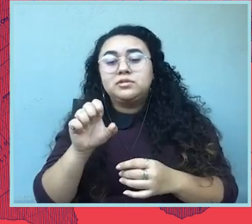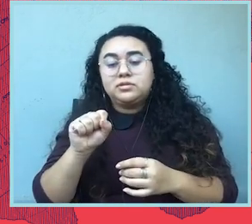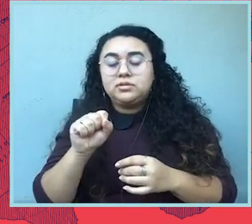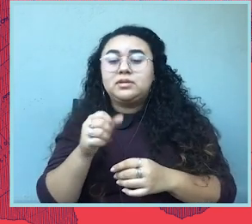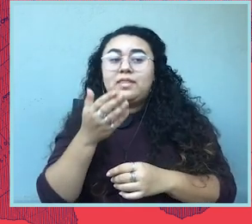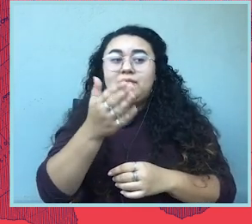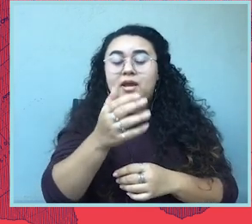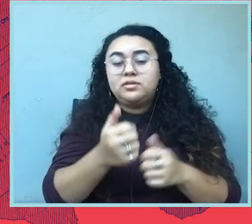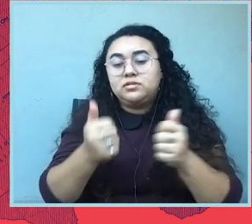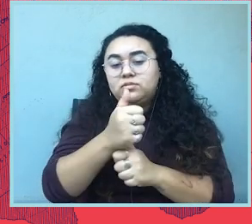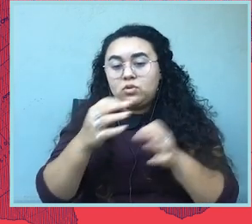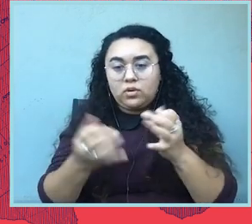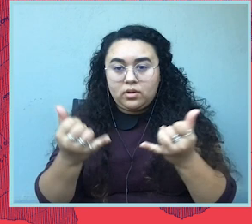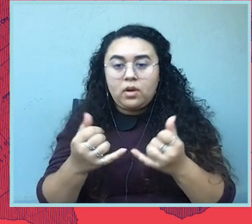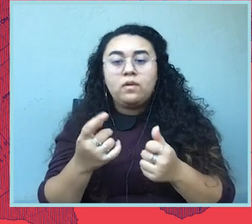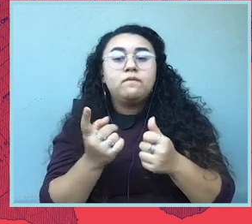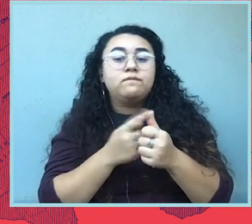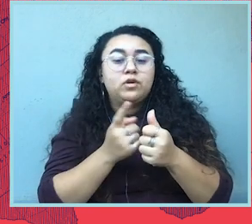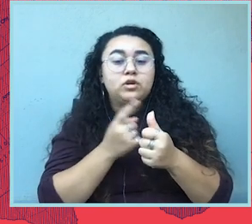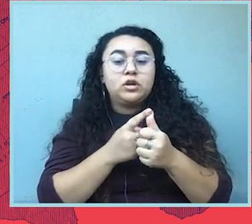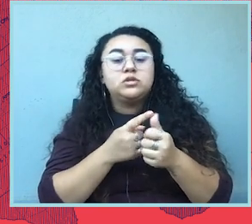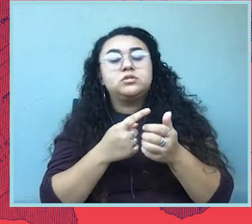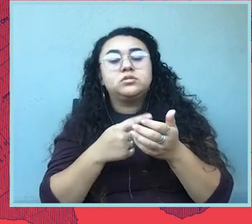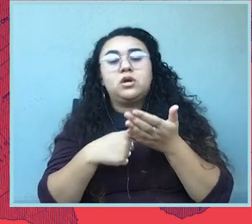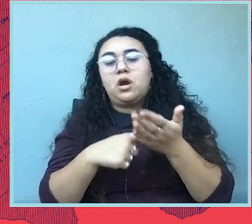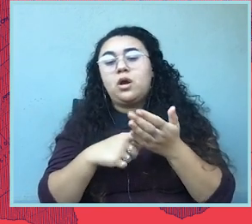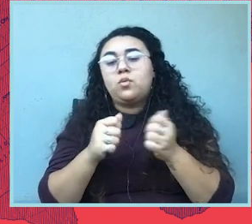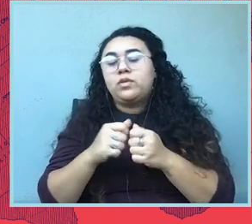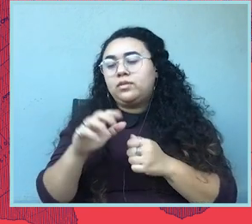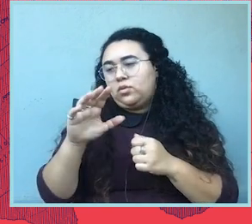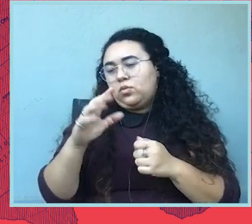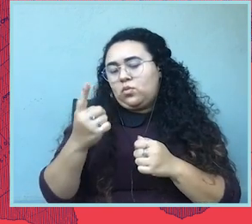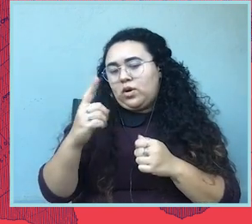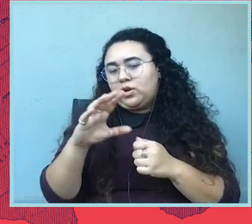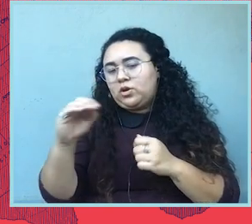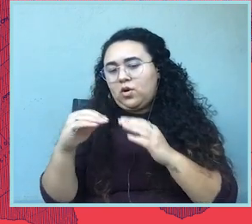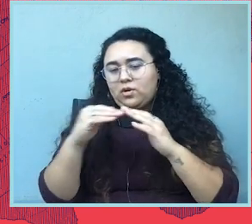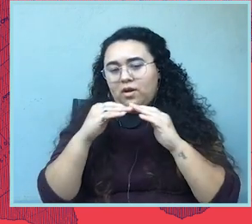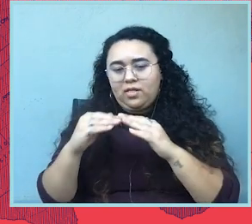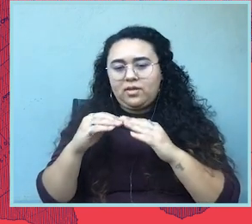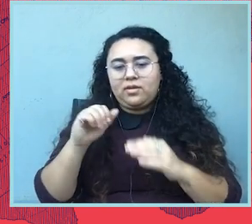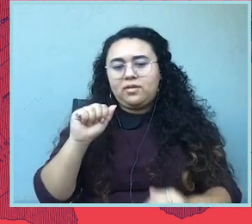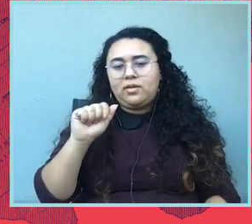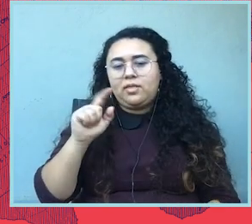So one is has been argued by my fabulous colleague, Alexa Kolbi-Molinas, and it's about whether